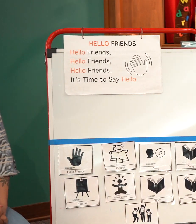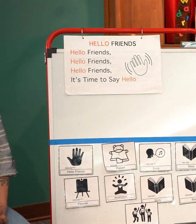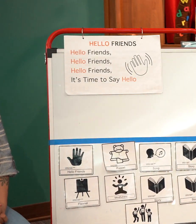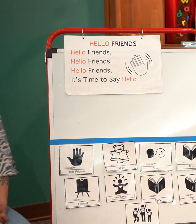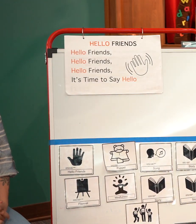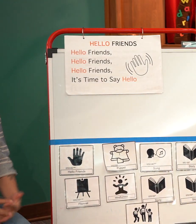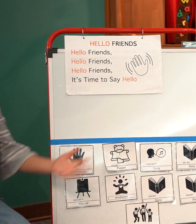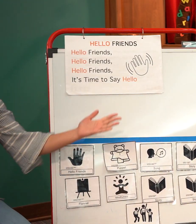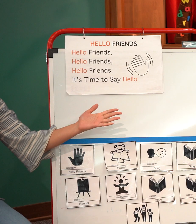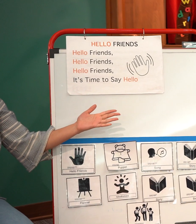Oh my gosh!